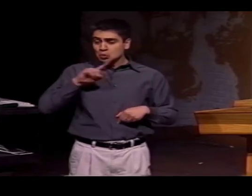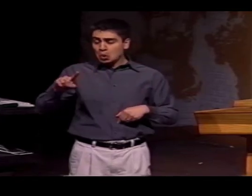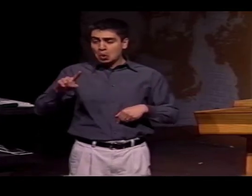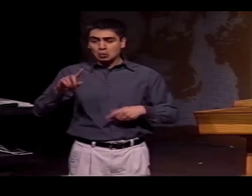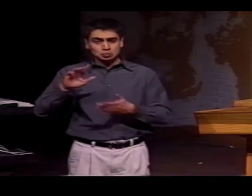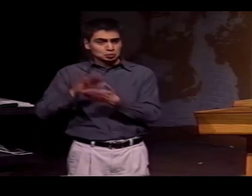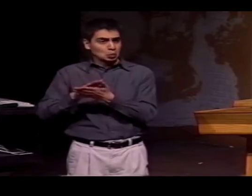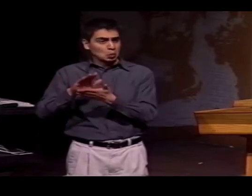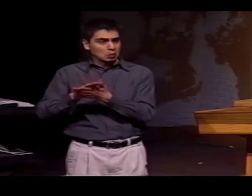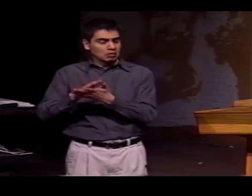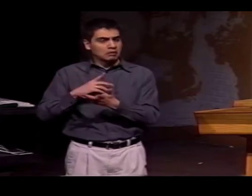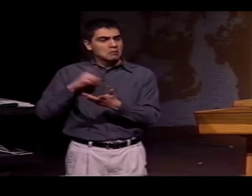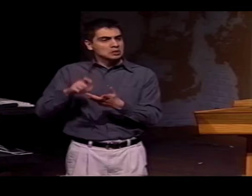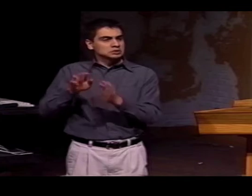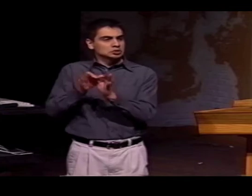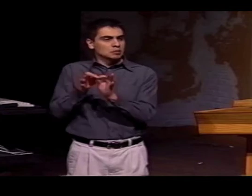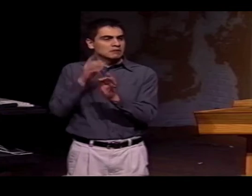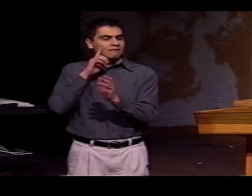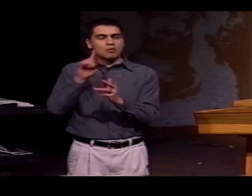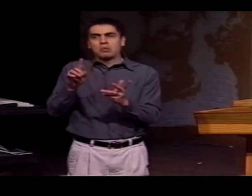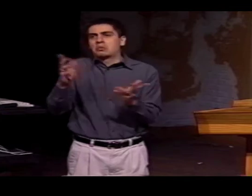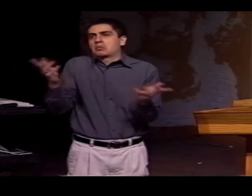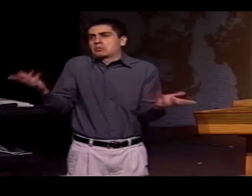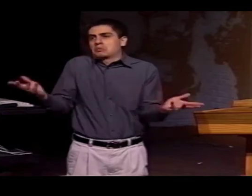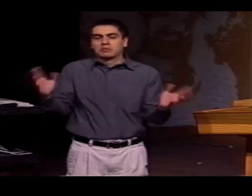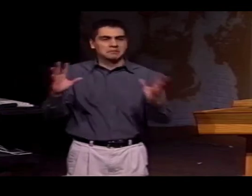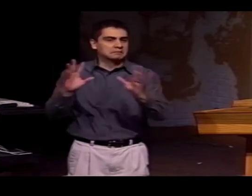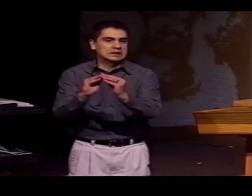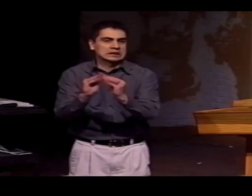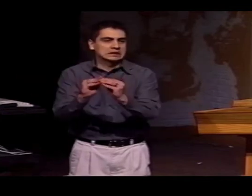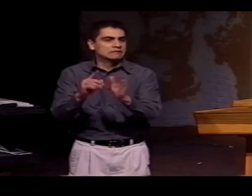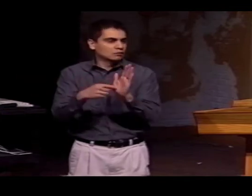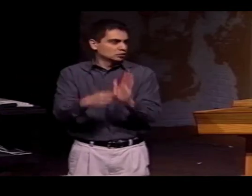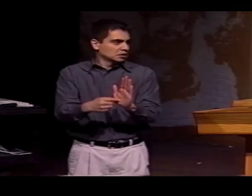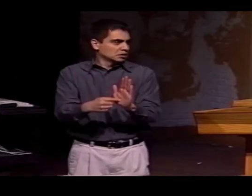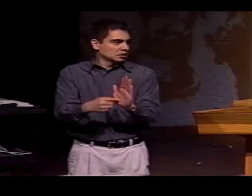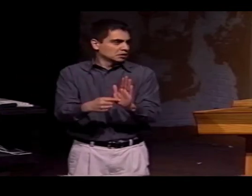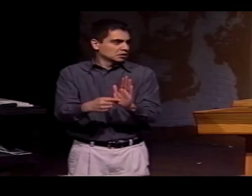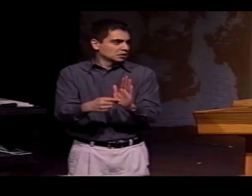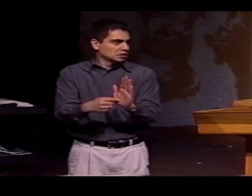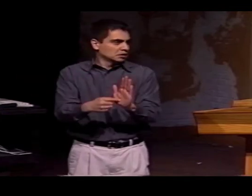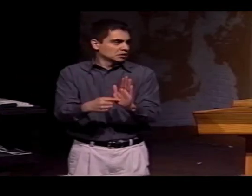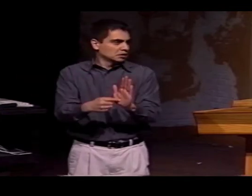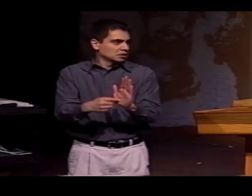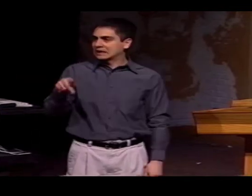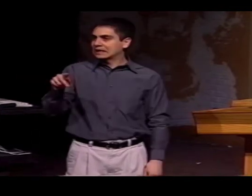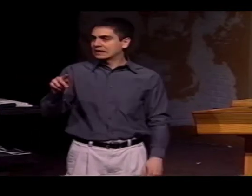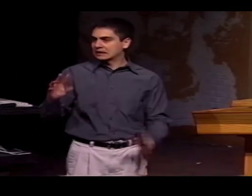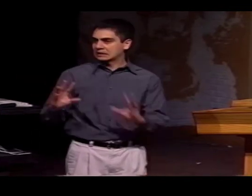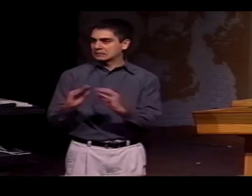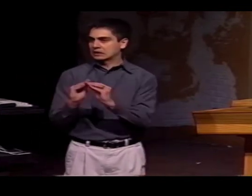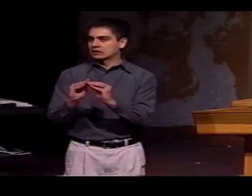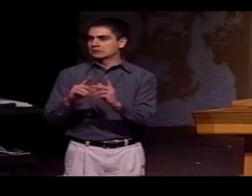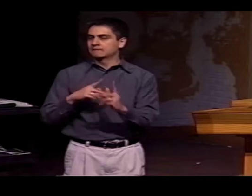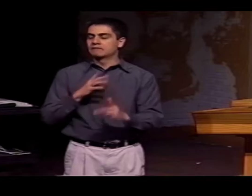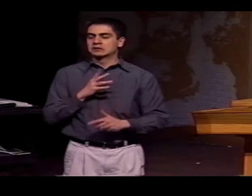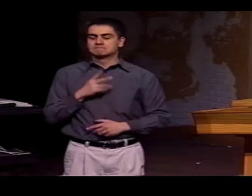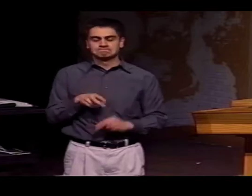IF, FOR EXAMPLE, SOMEONE WERE TO GO TO SCHOOL AND THEY NEEDED AN INTERPRETER FOR A MEETING, LIKE AN IEP MEETING,